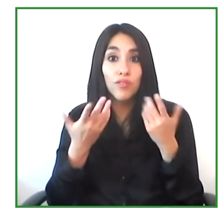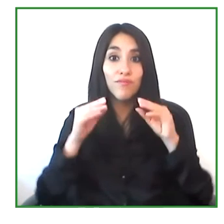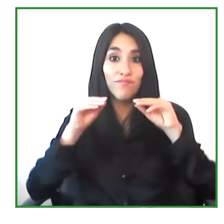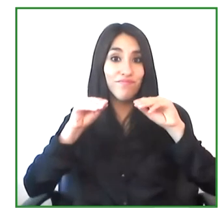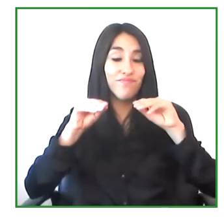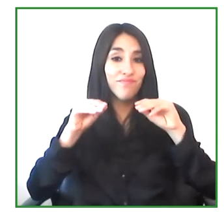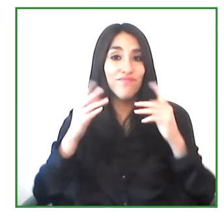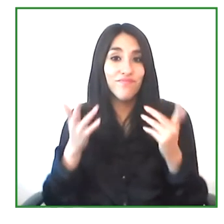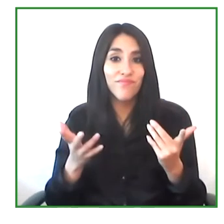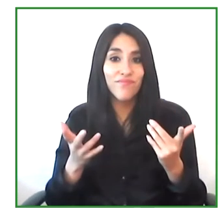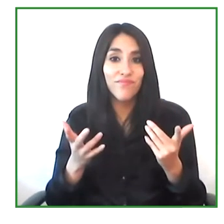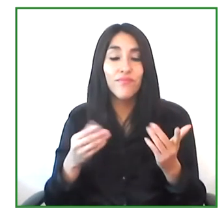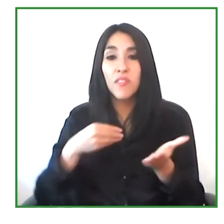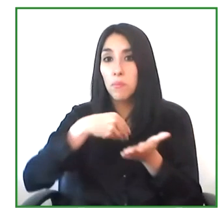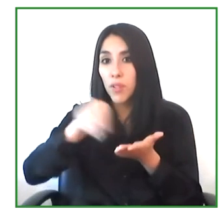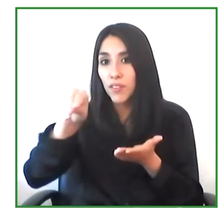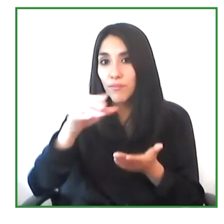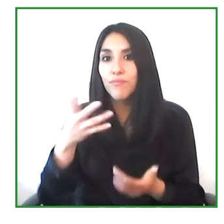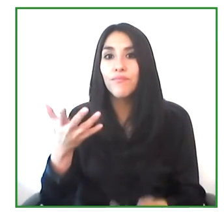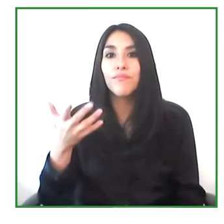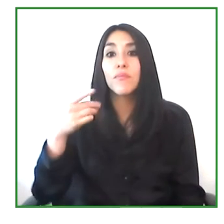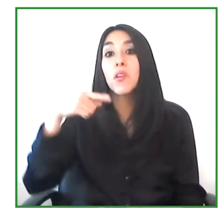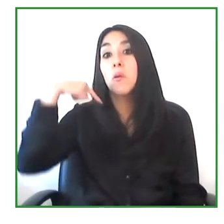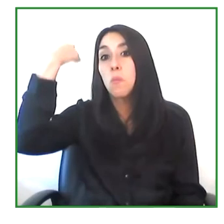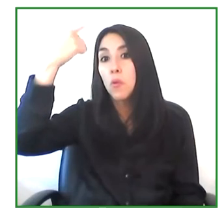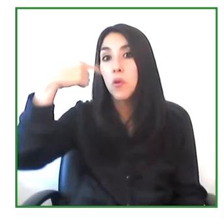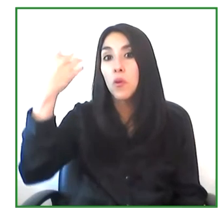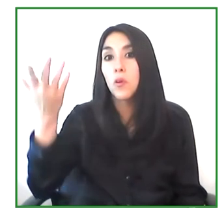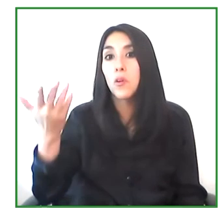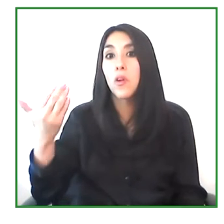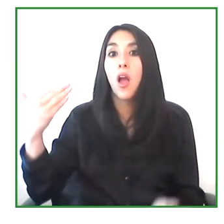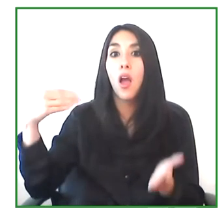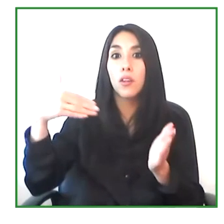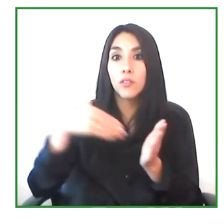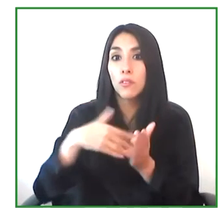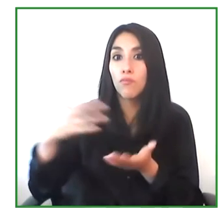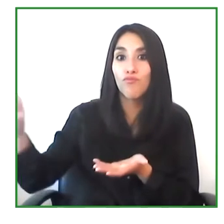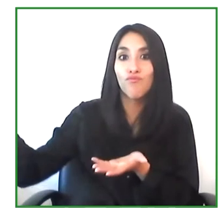or a fund so that we can continue to finance this project.